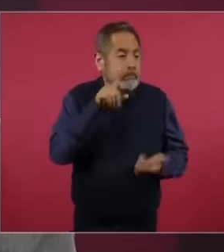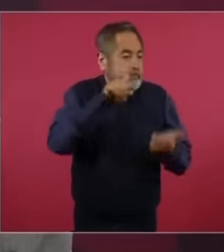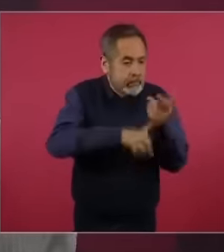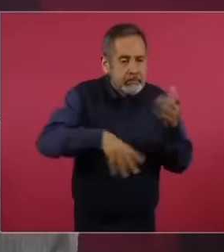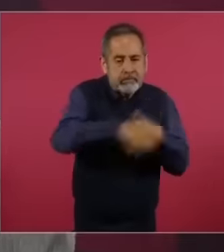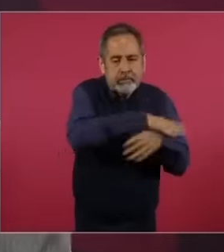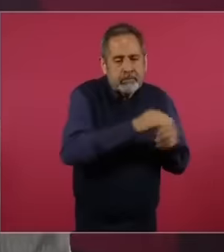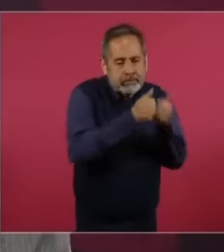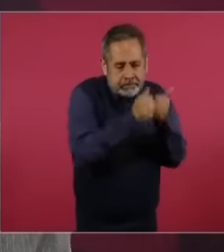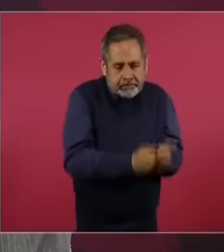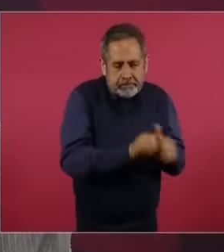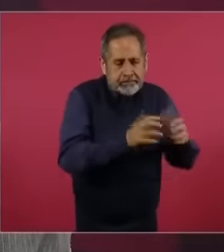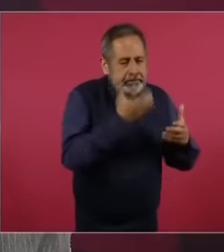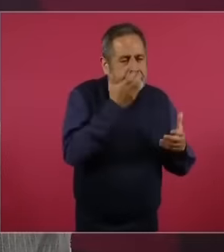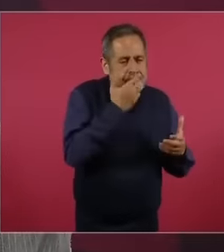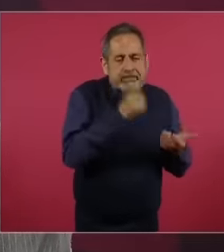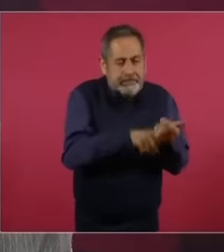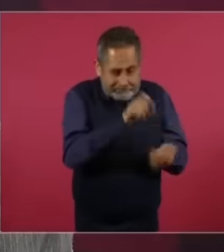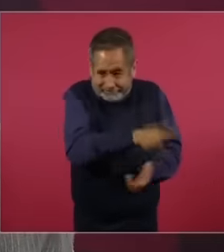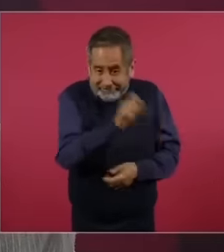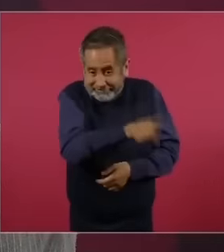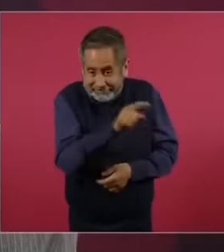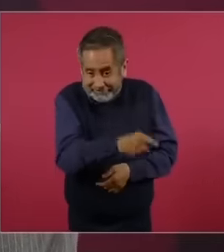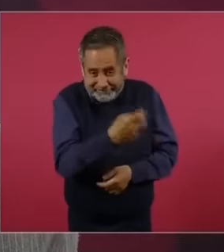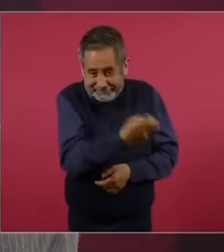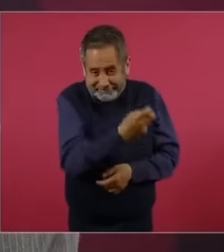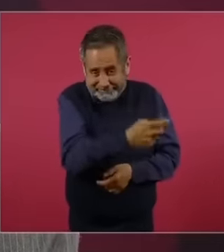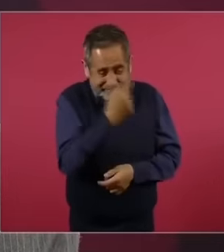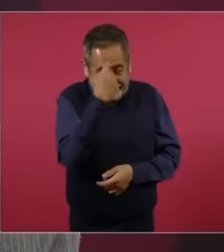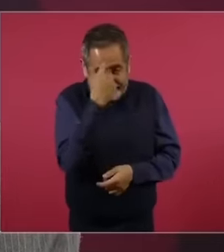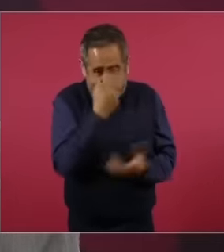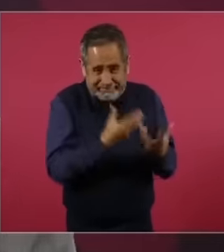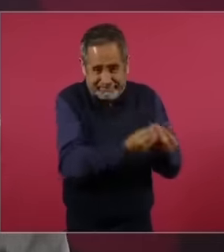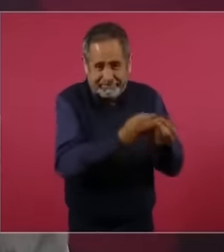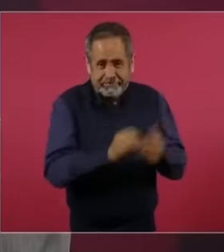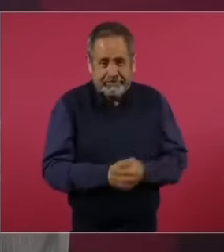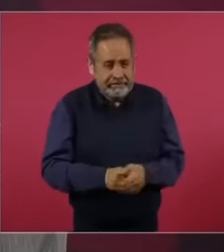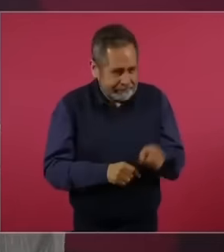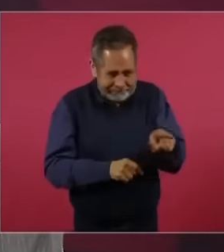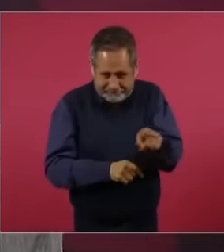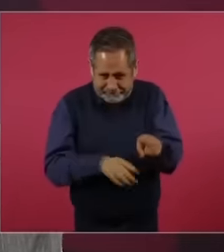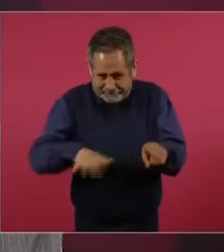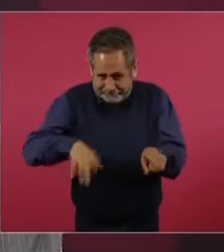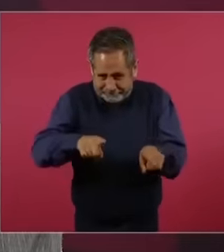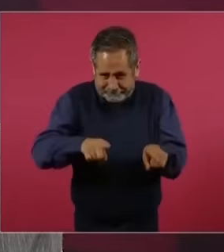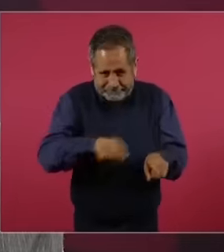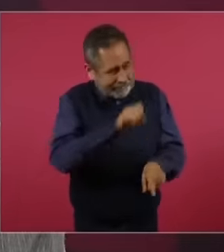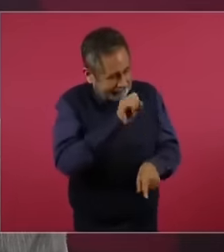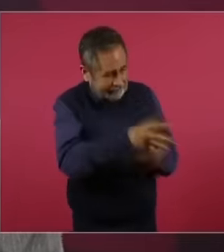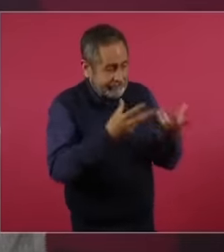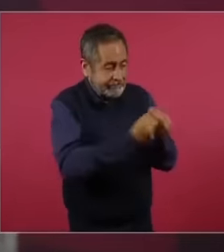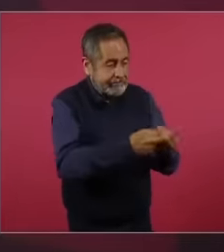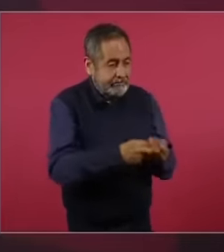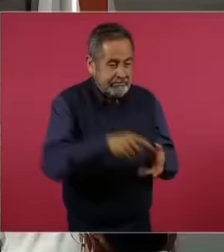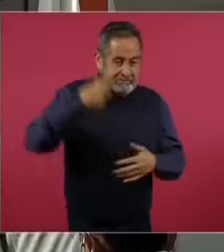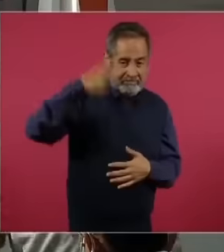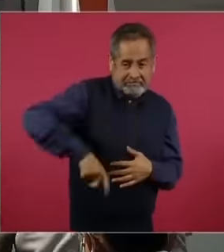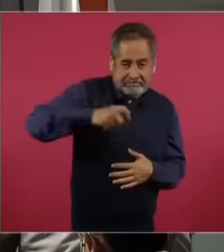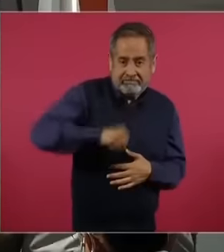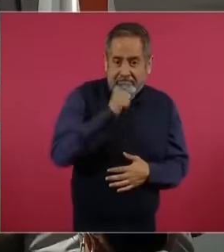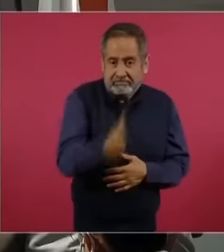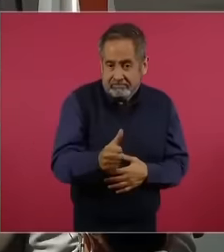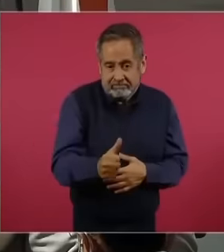characteristics with those characteristics that is, well, well, well,